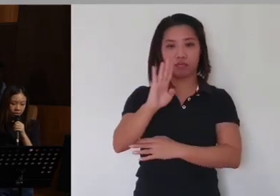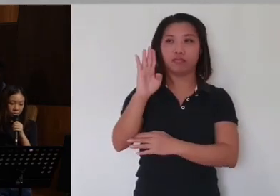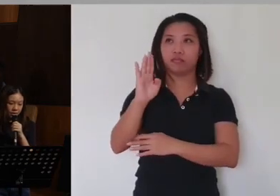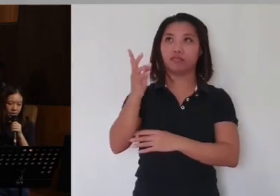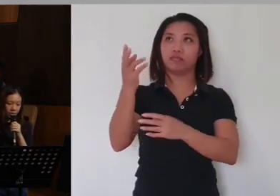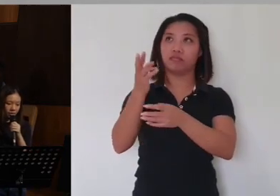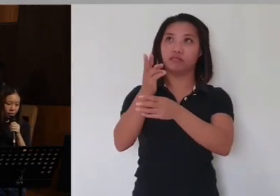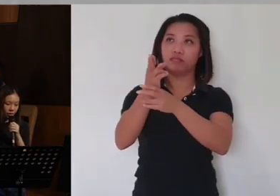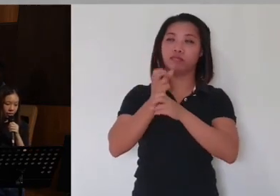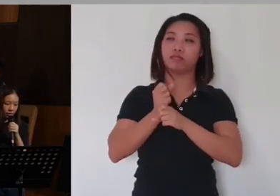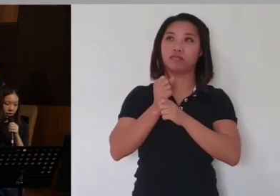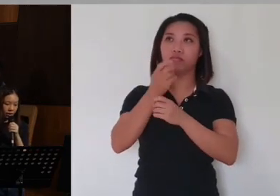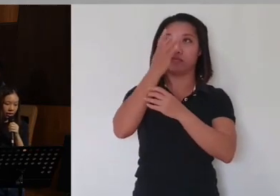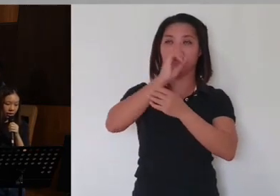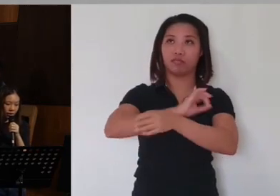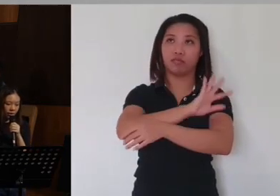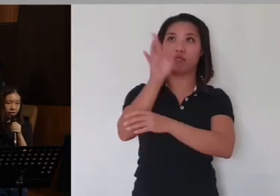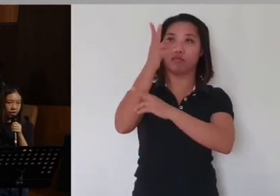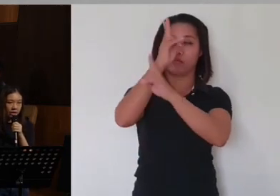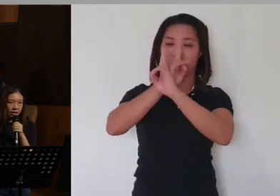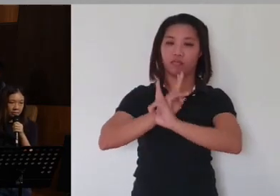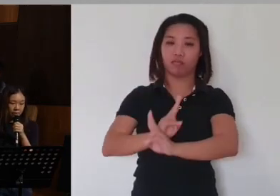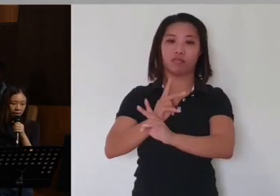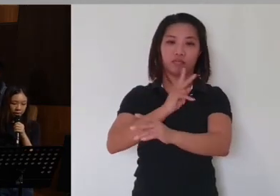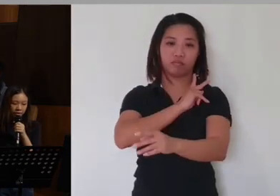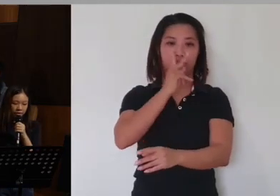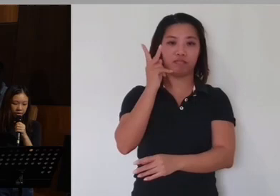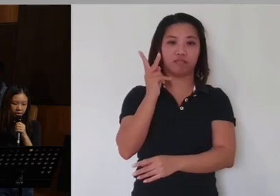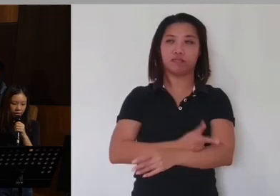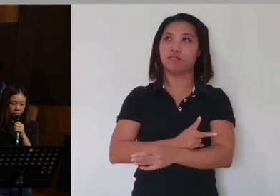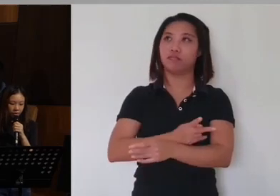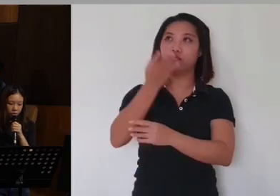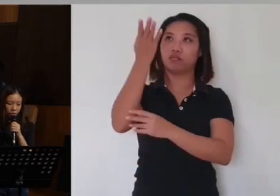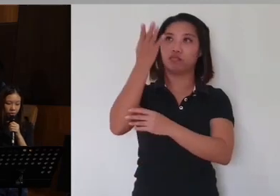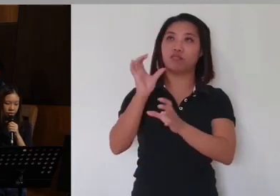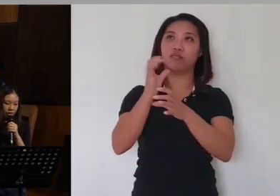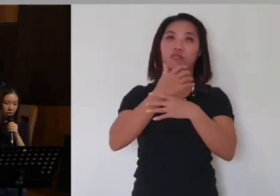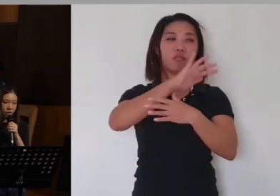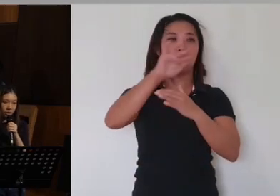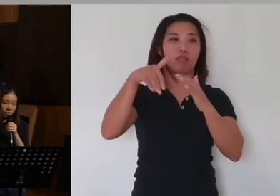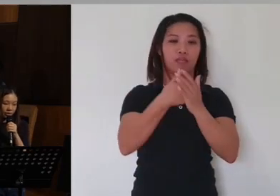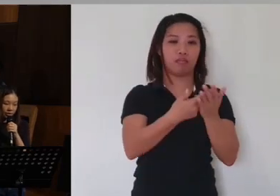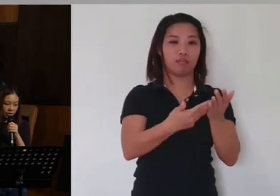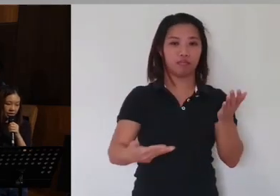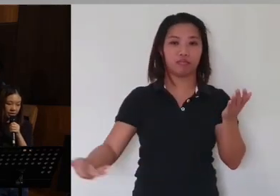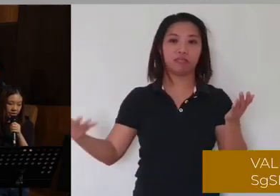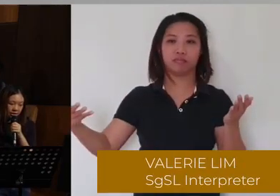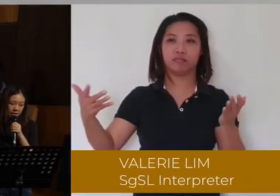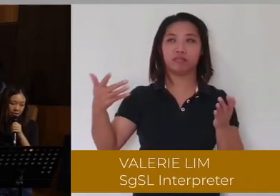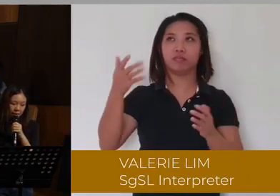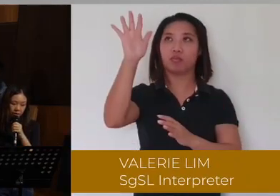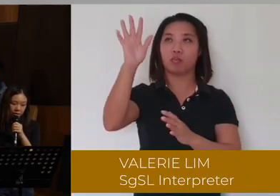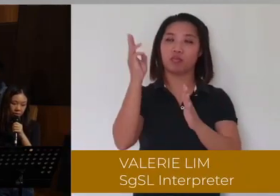to receive glory and honor and power, for You created all things, and by Your